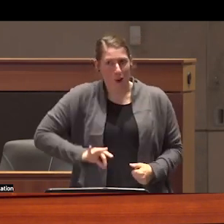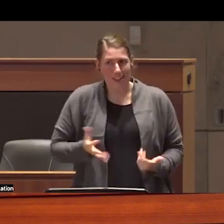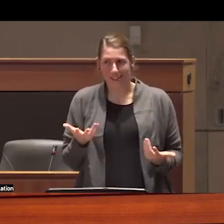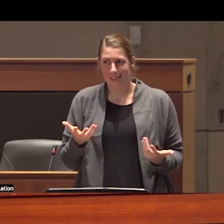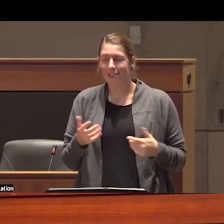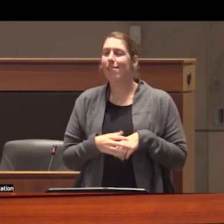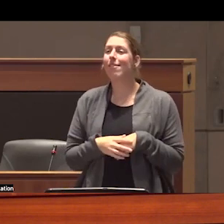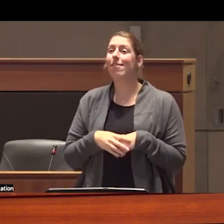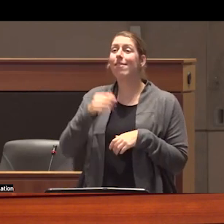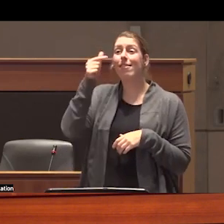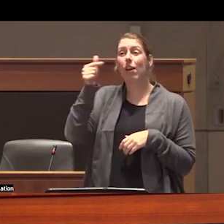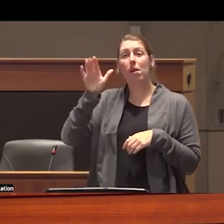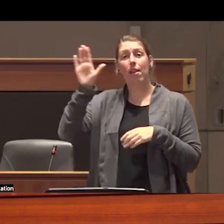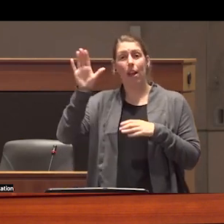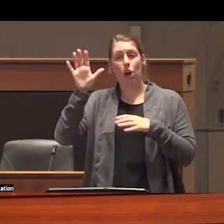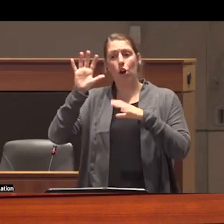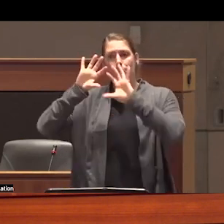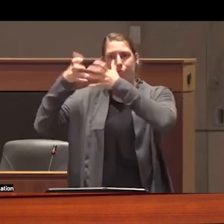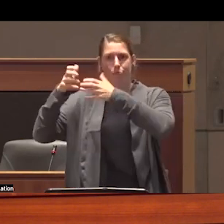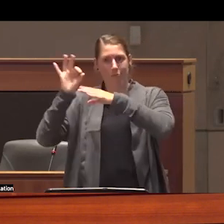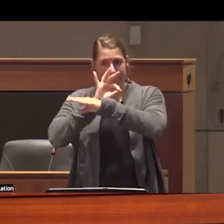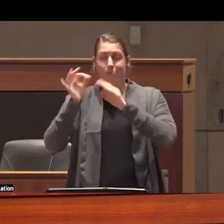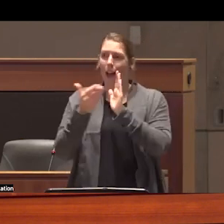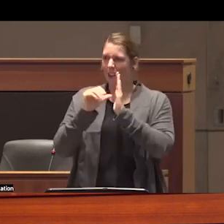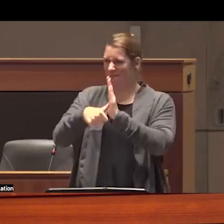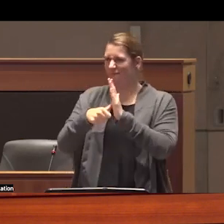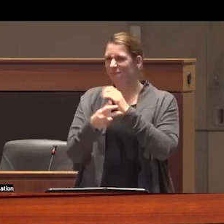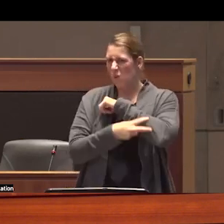function of government in a nation state that was founded on Stolen land and that actively